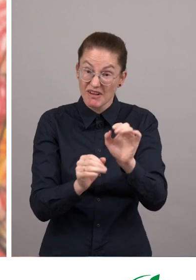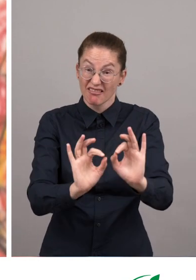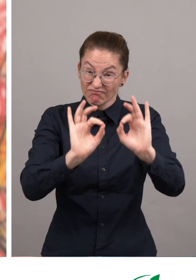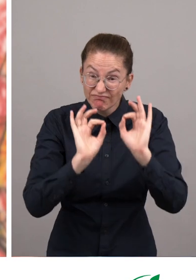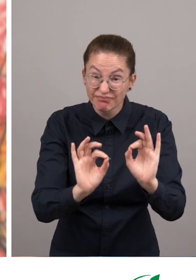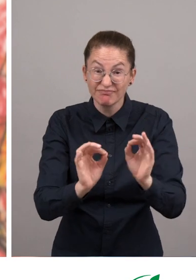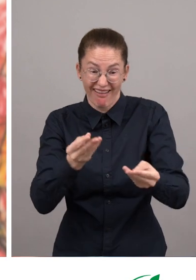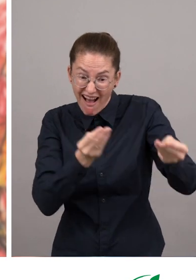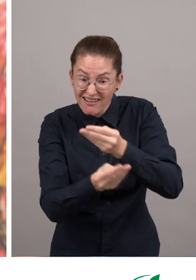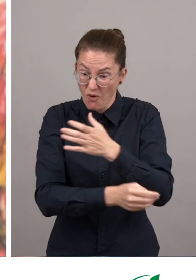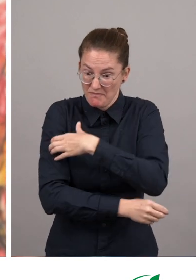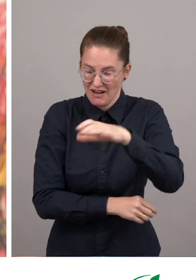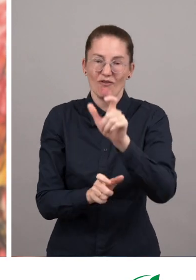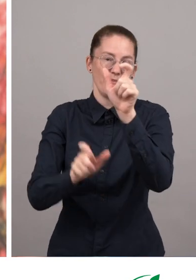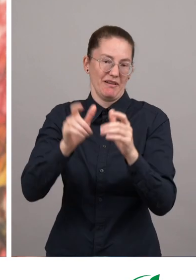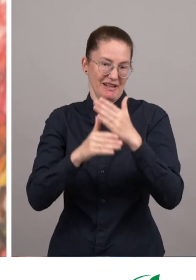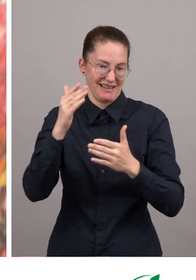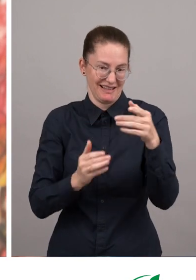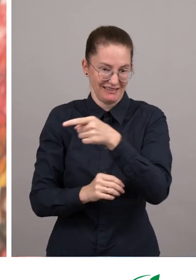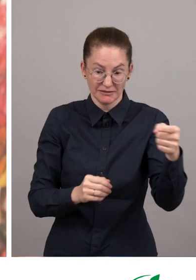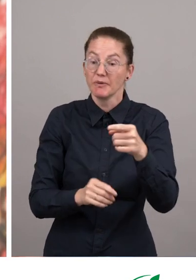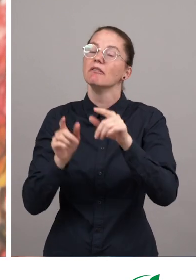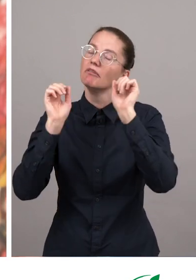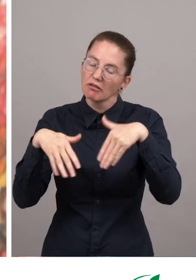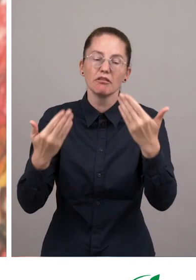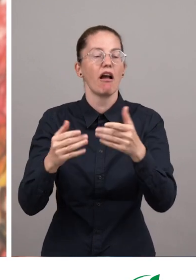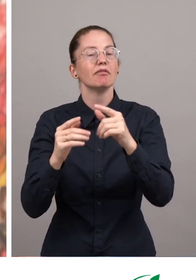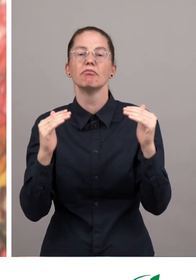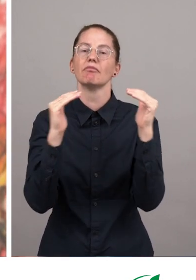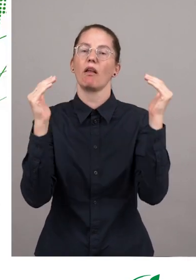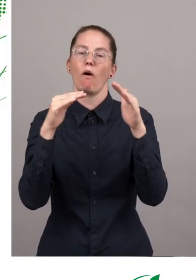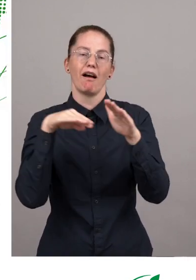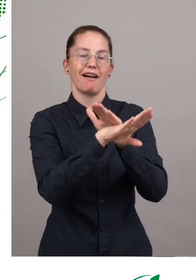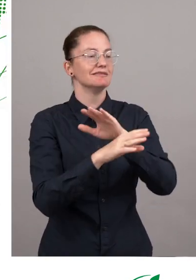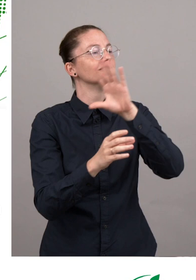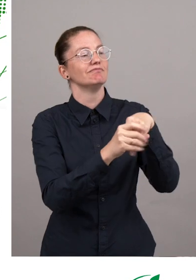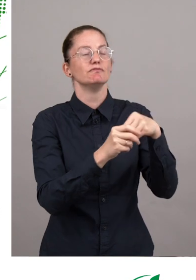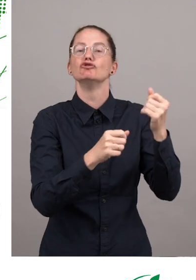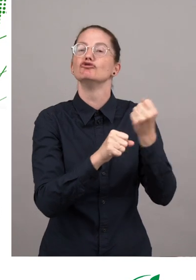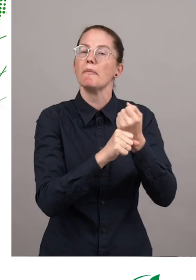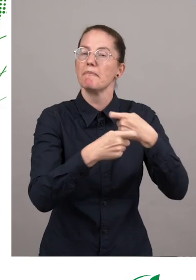as it gives, for example, equal access to the first job market. Which solutions can be nominated?